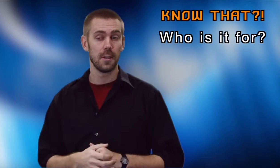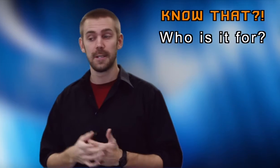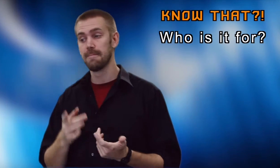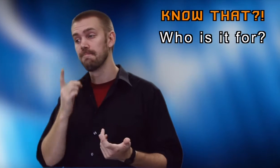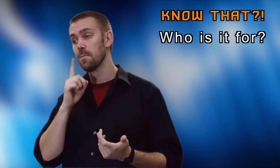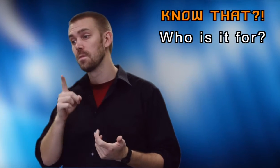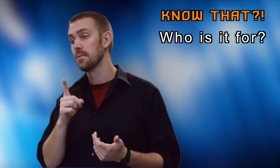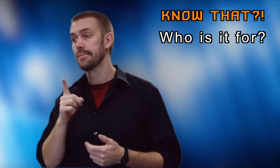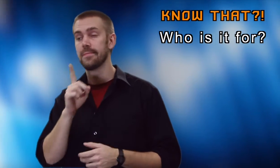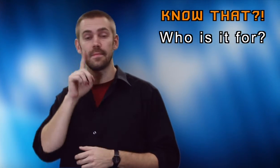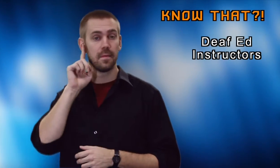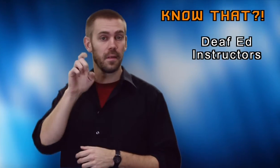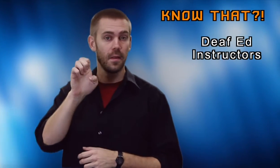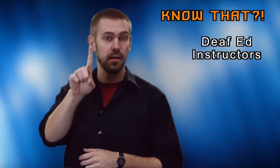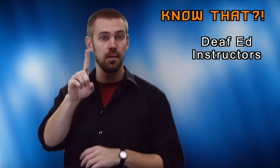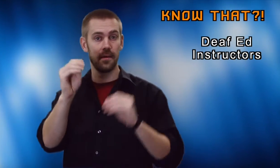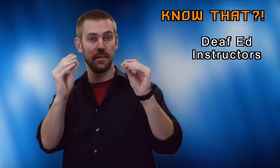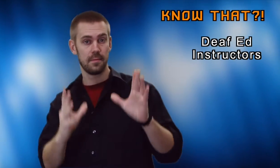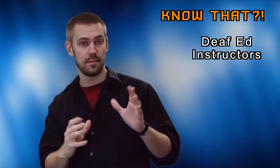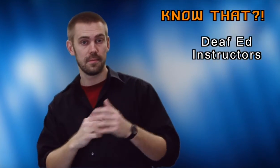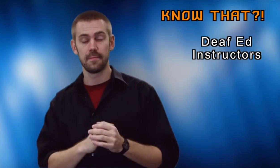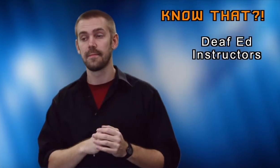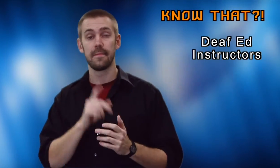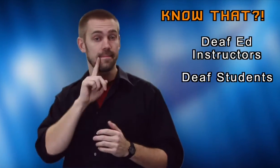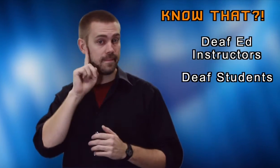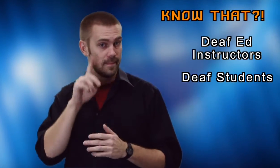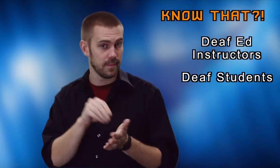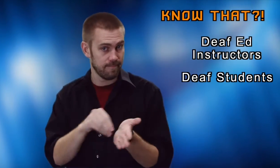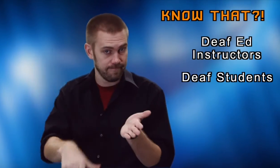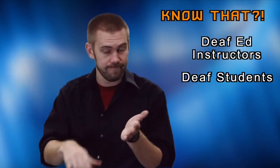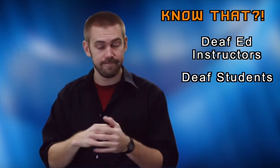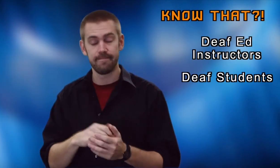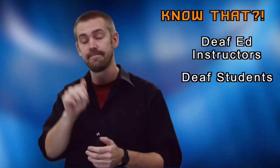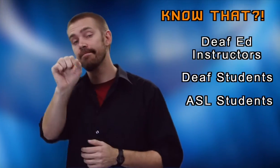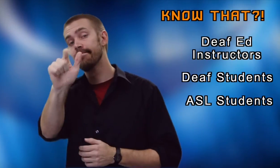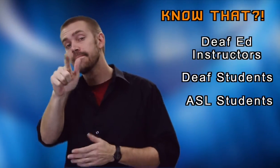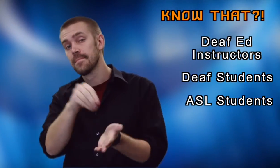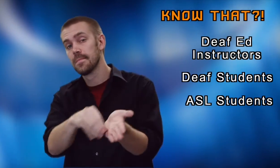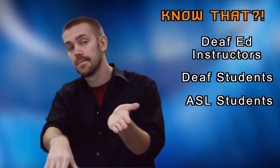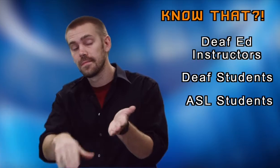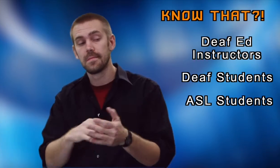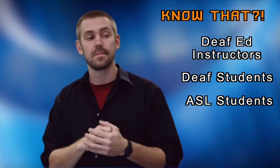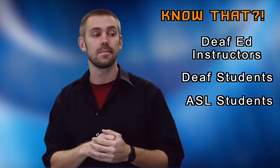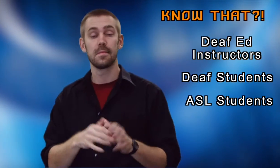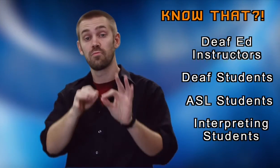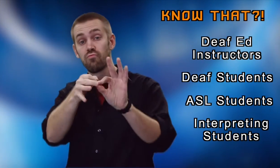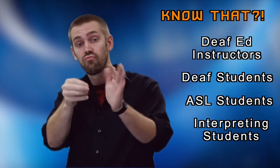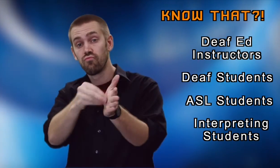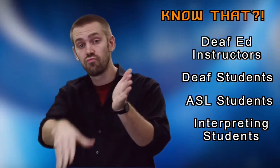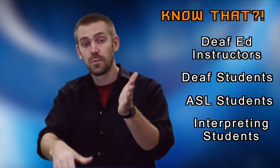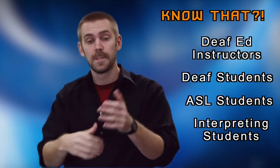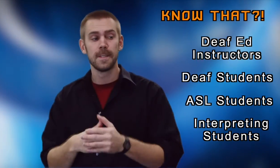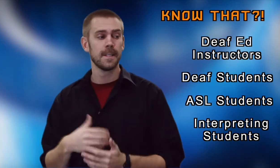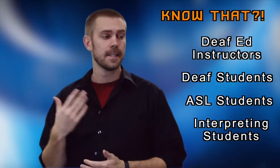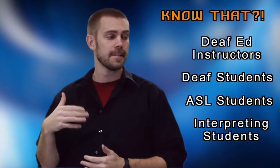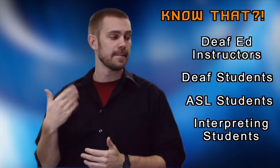It's for Deaf ed instructors, Deaf students, ASL students, interpreting students and even...